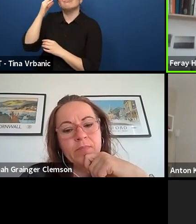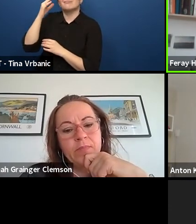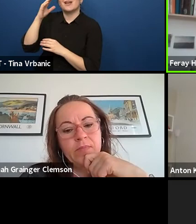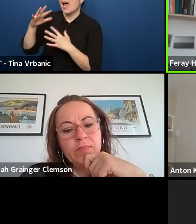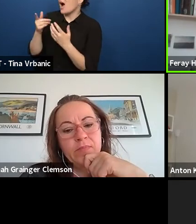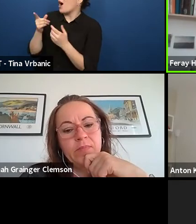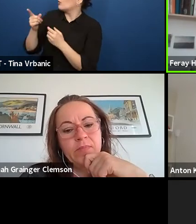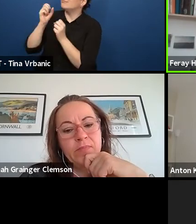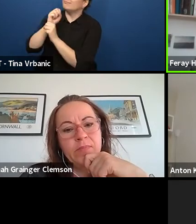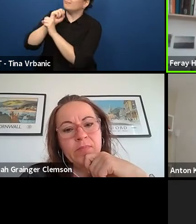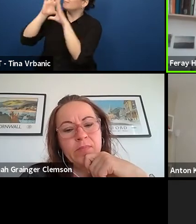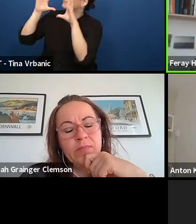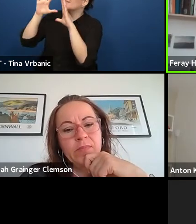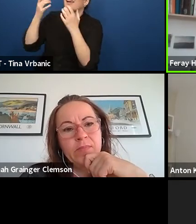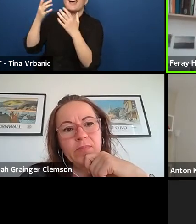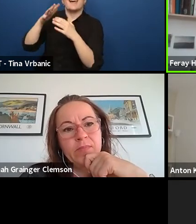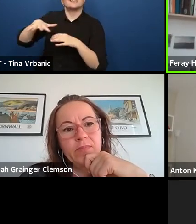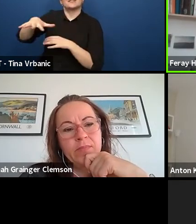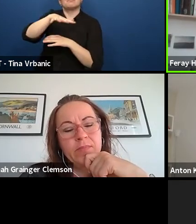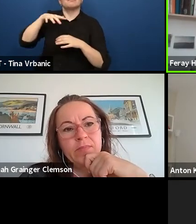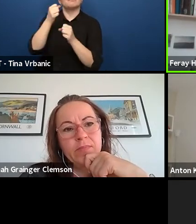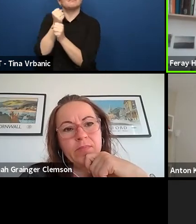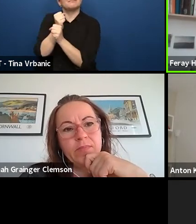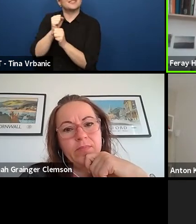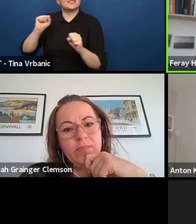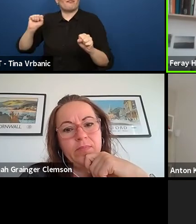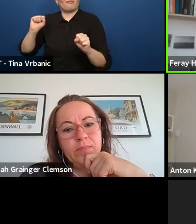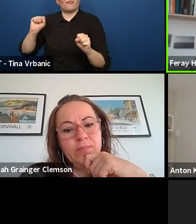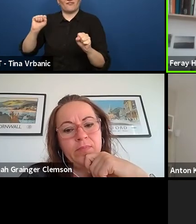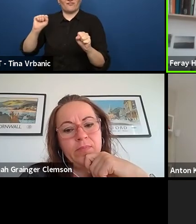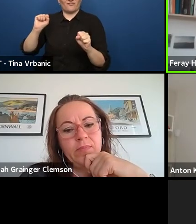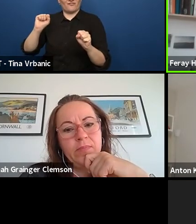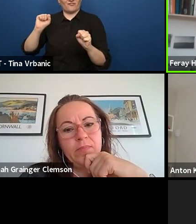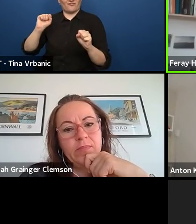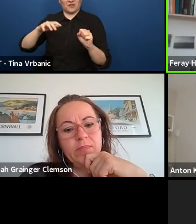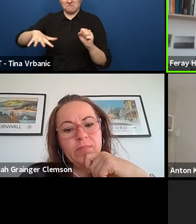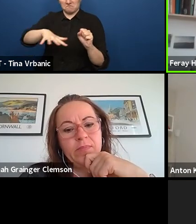and challenging also in theatre with young audience